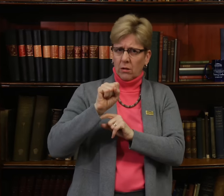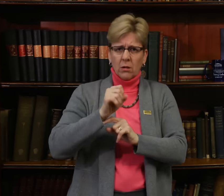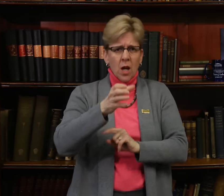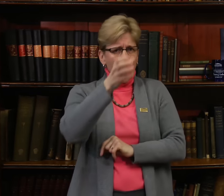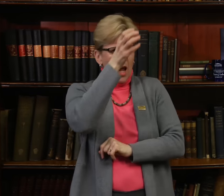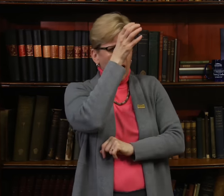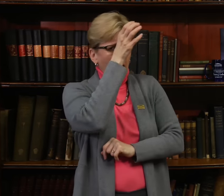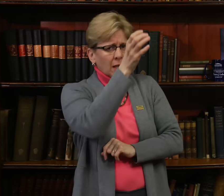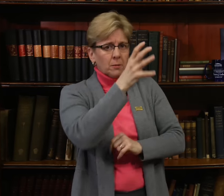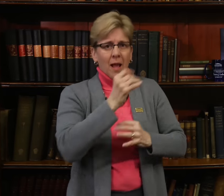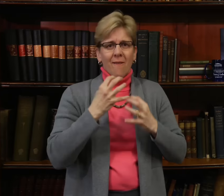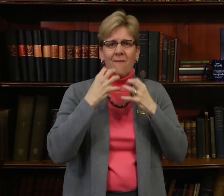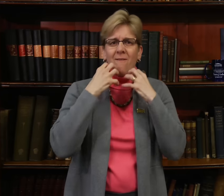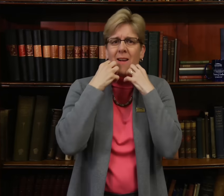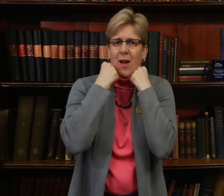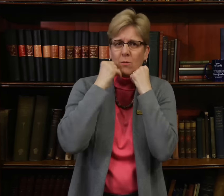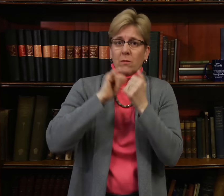assumptions, concepts and values